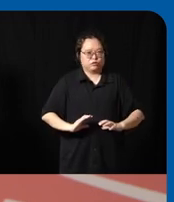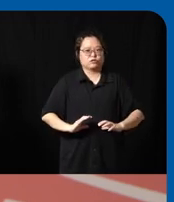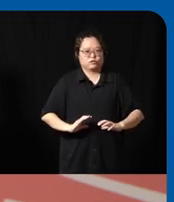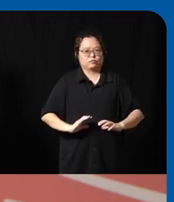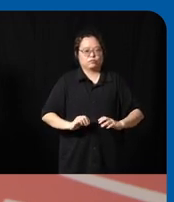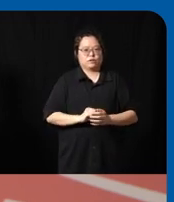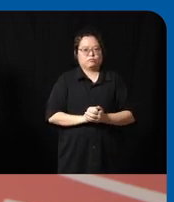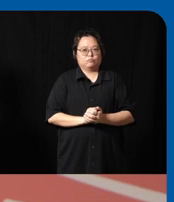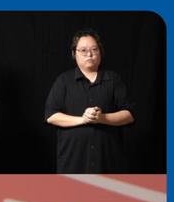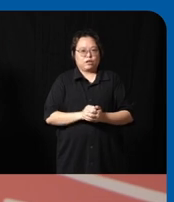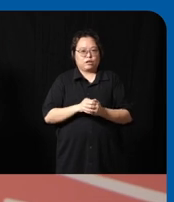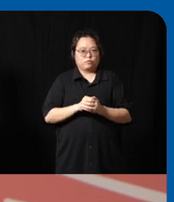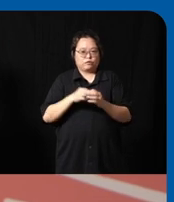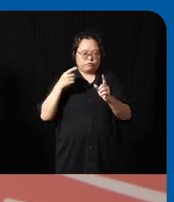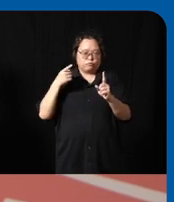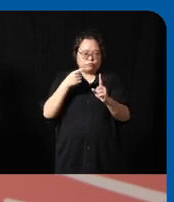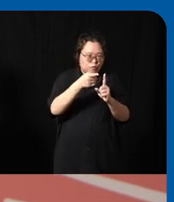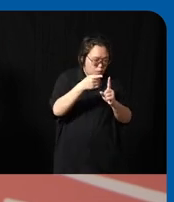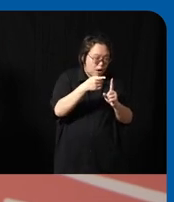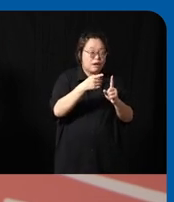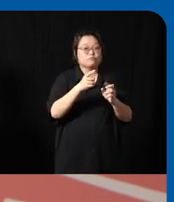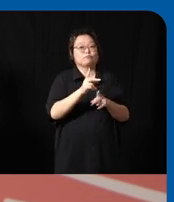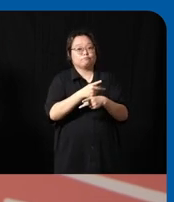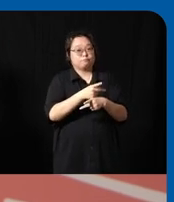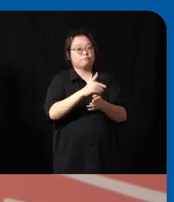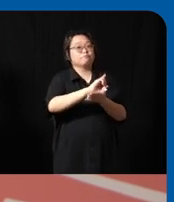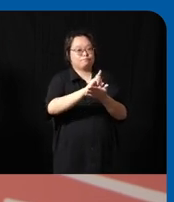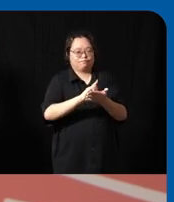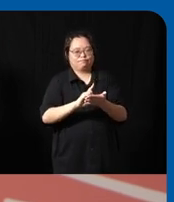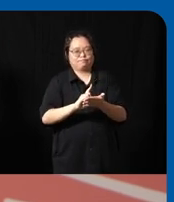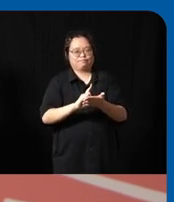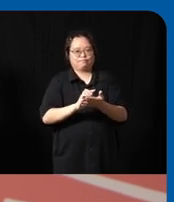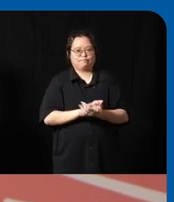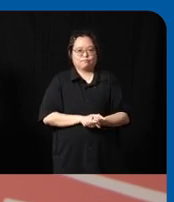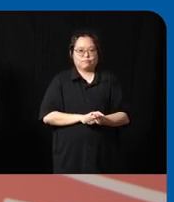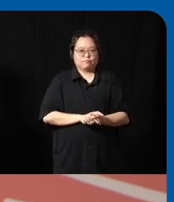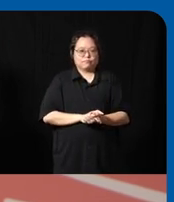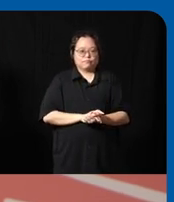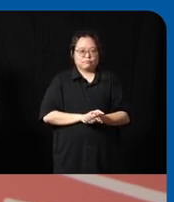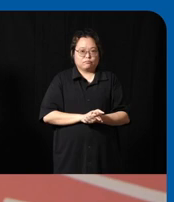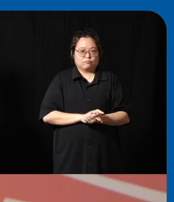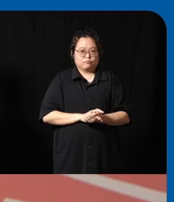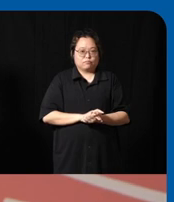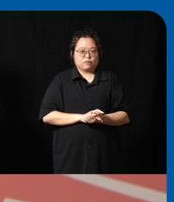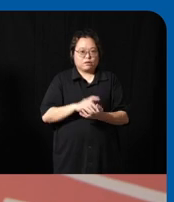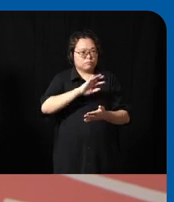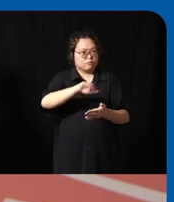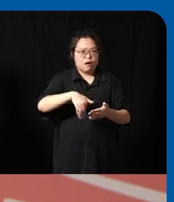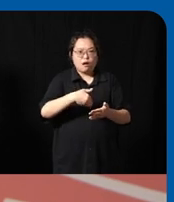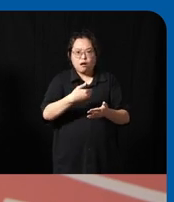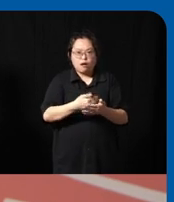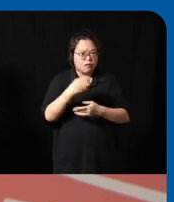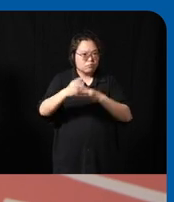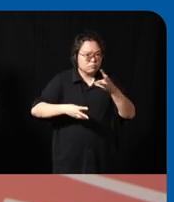accordingly we try to design our products are we perfect across the entire Spectrum uh definitely